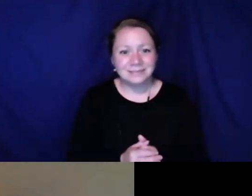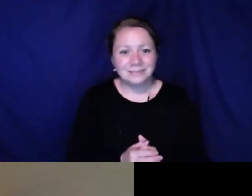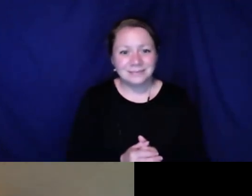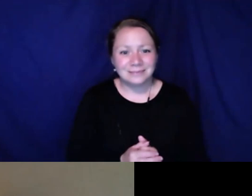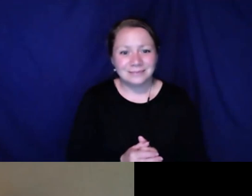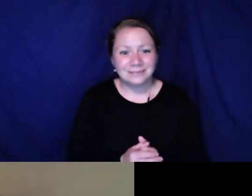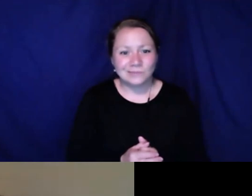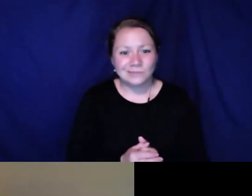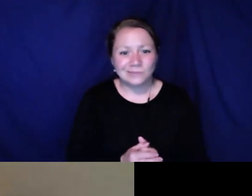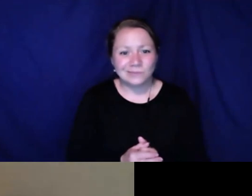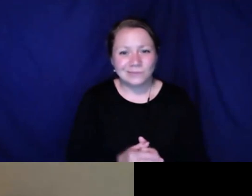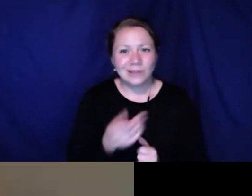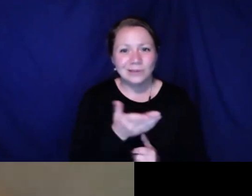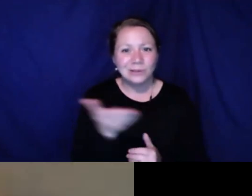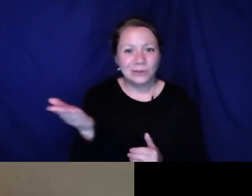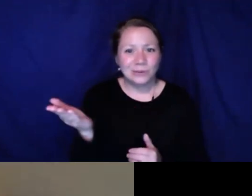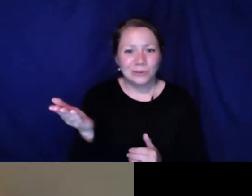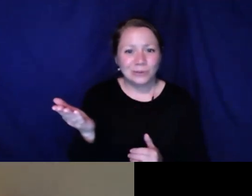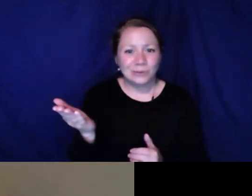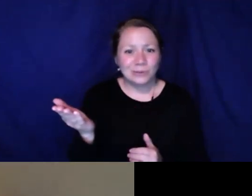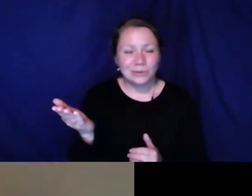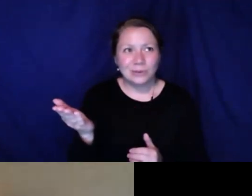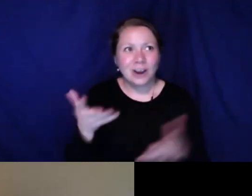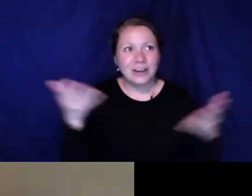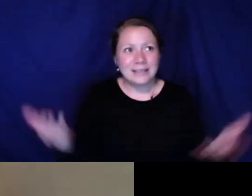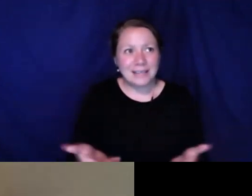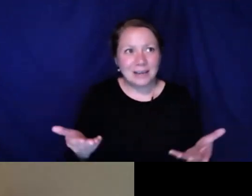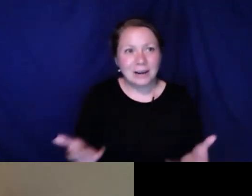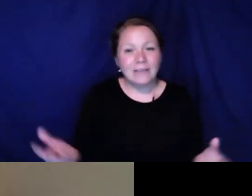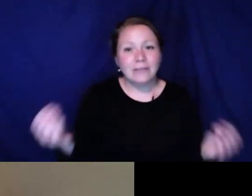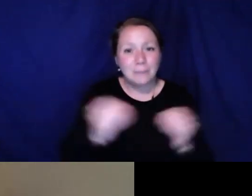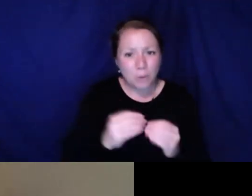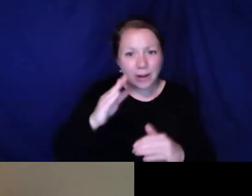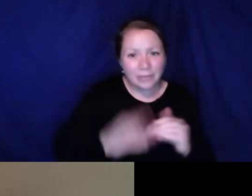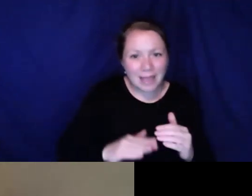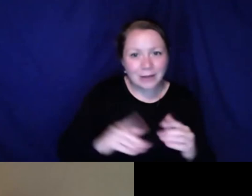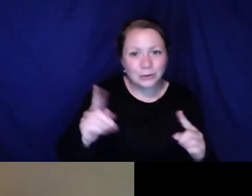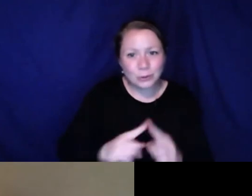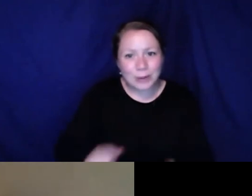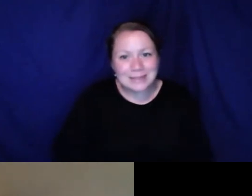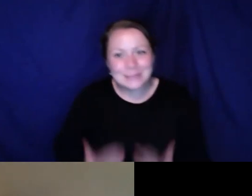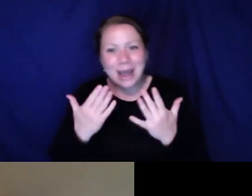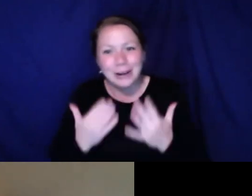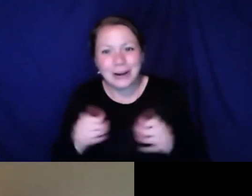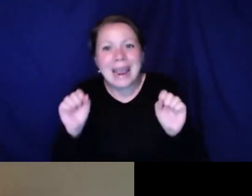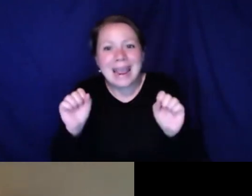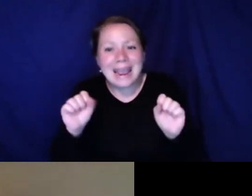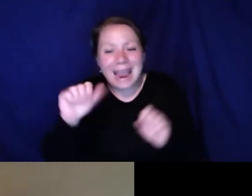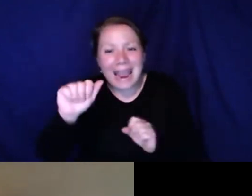amazing. Scheme you exist